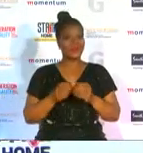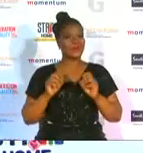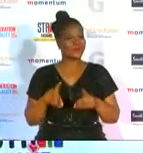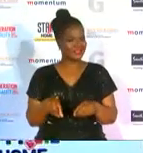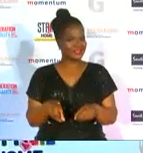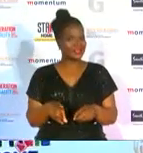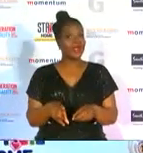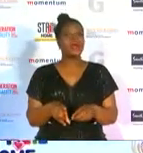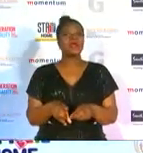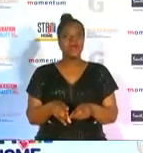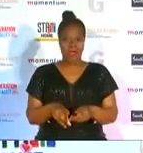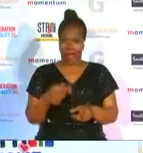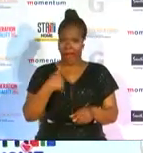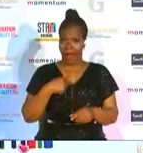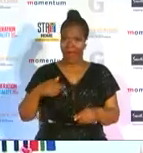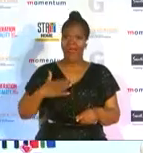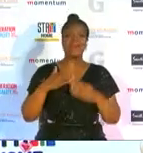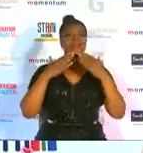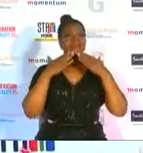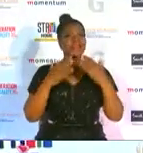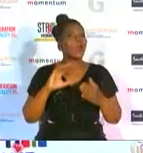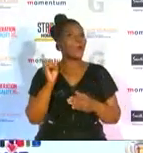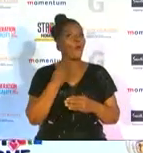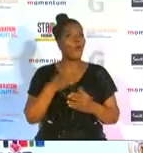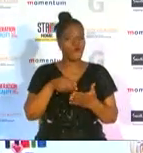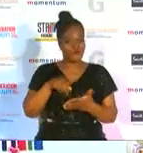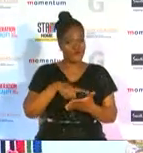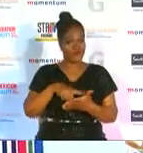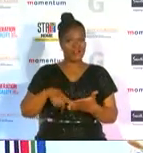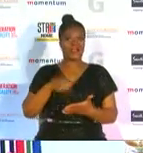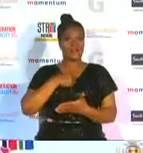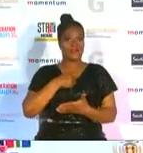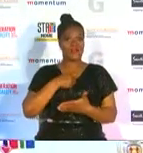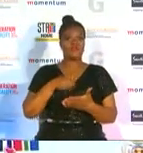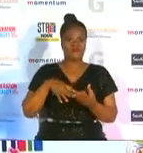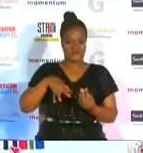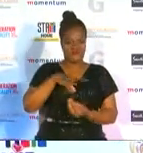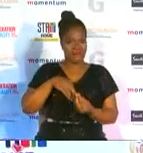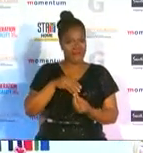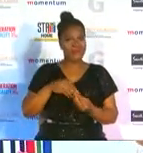i would like to thank everybody who voted for me and all my family and friends a special thank you to my mom and